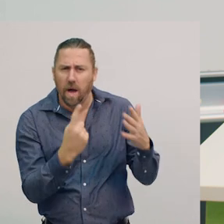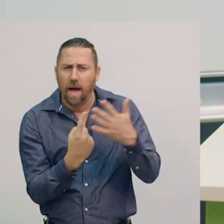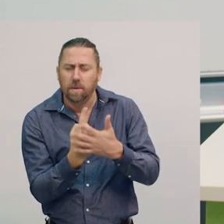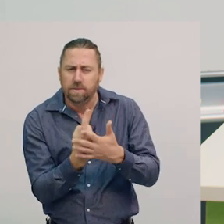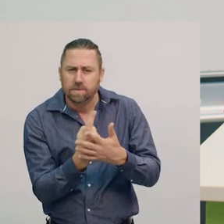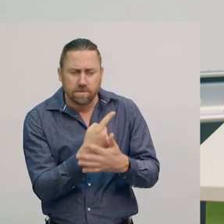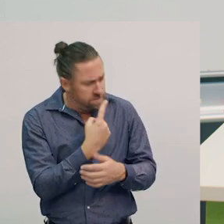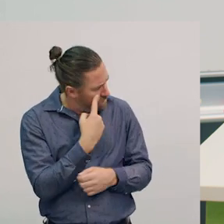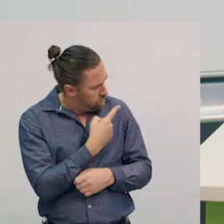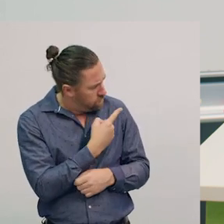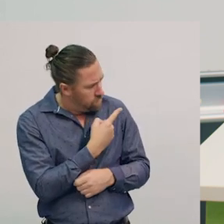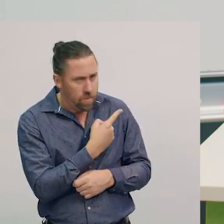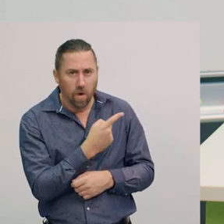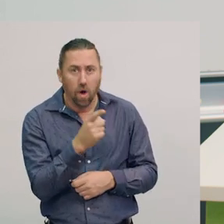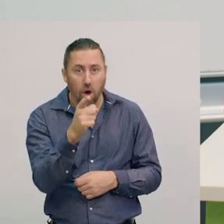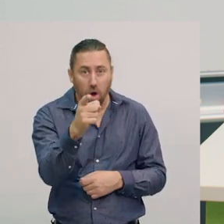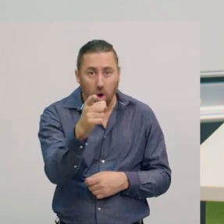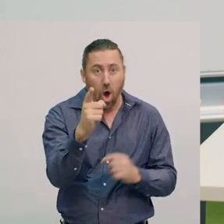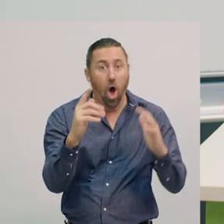Now I don’t want you to use candles or matches at home.